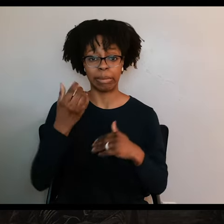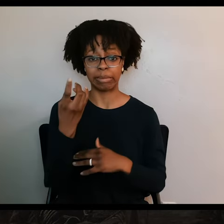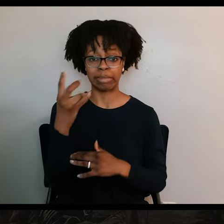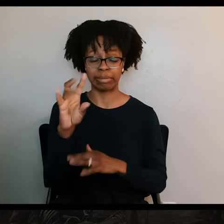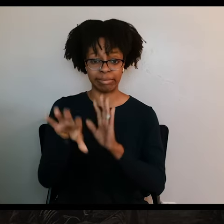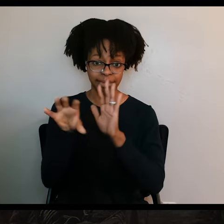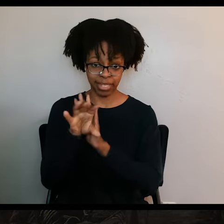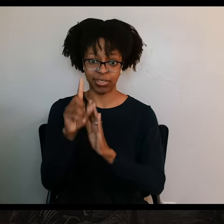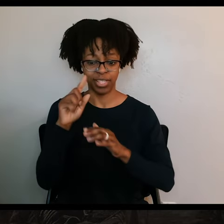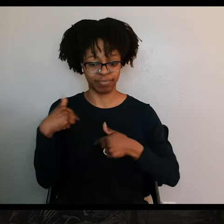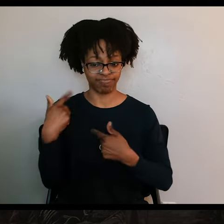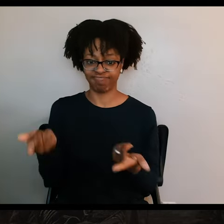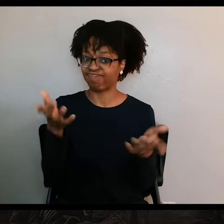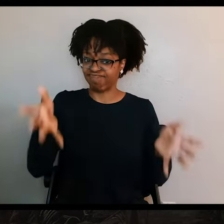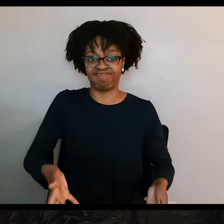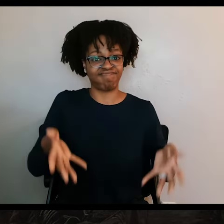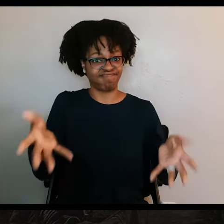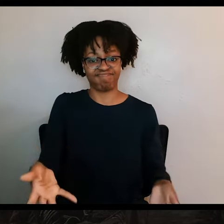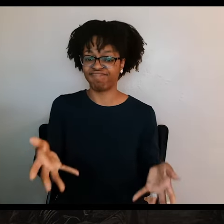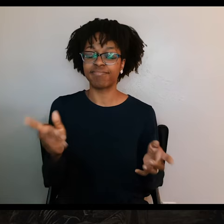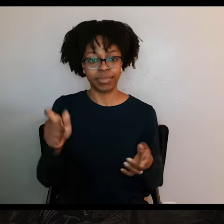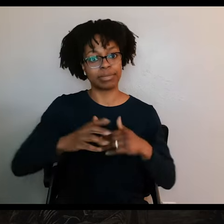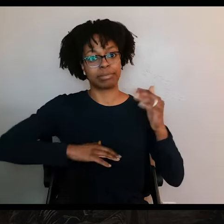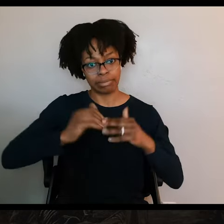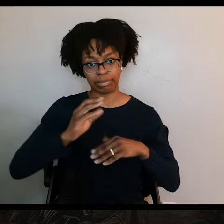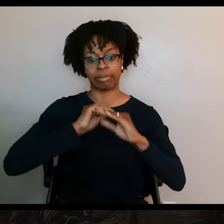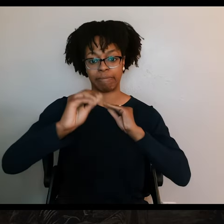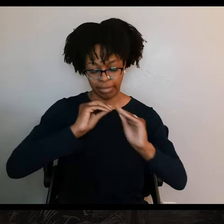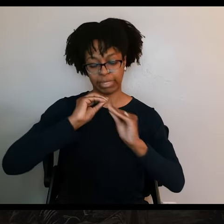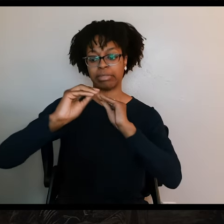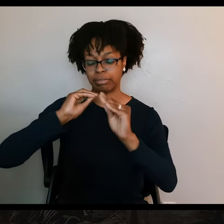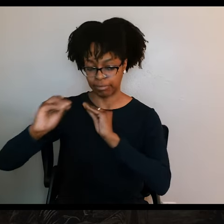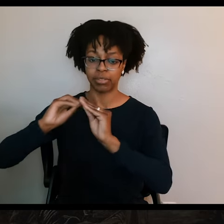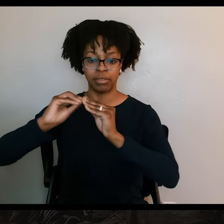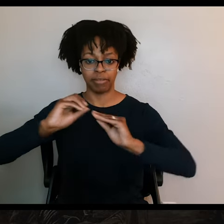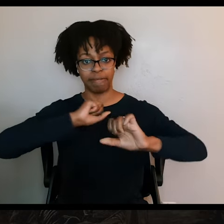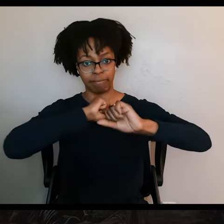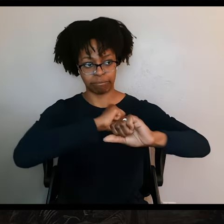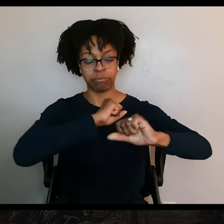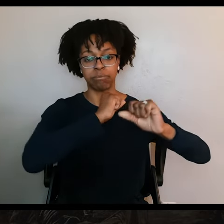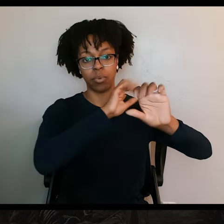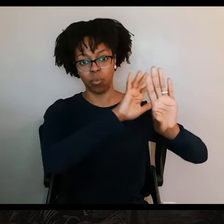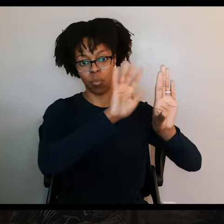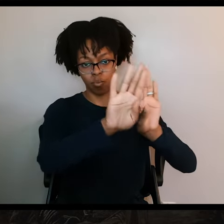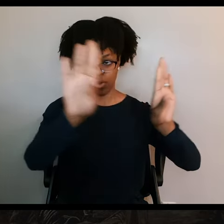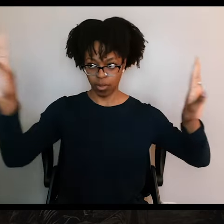of neglect and had to rebuild from there. So Fannin had his men rebuilding the walls, and building them up as strong, as well as they possibly could.